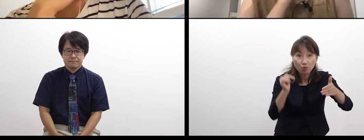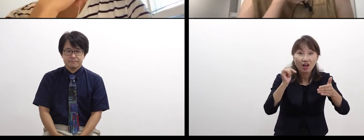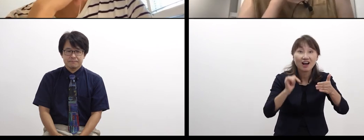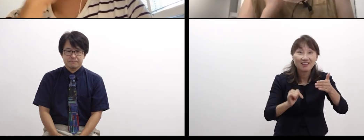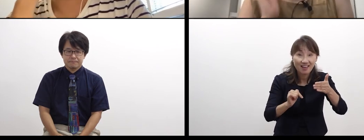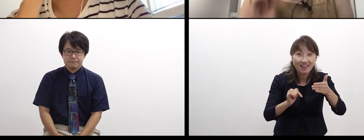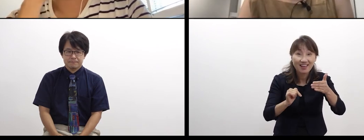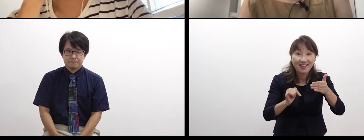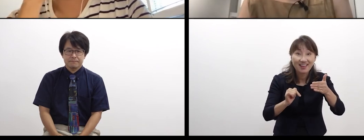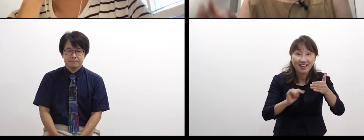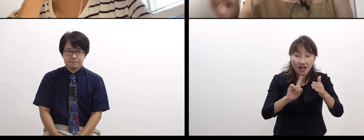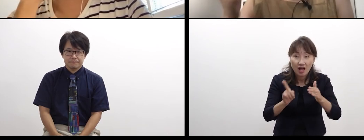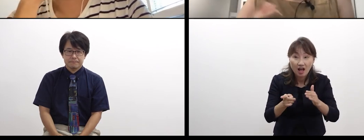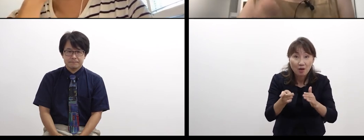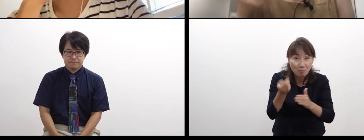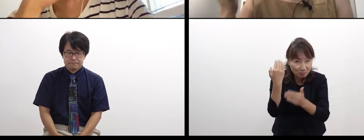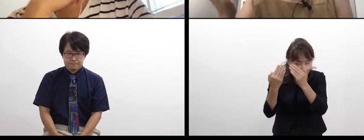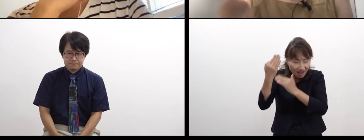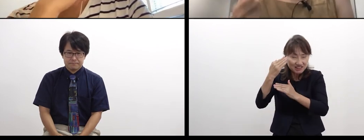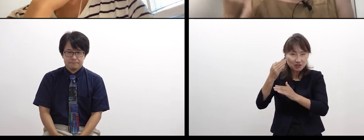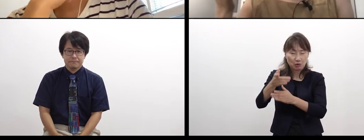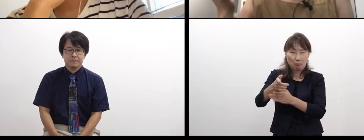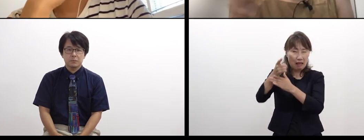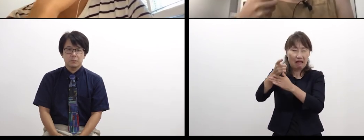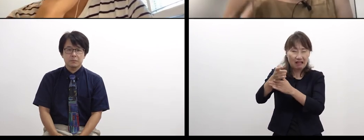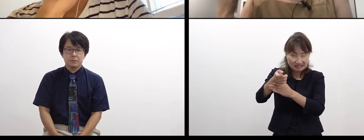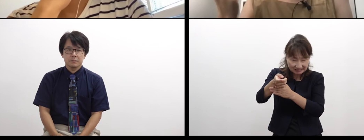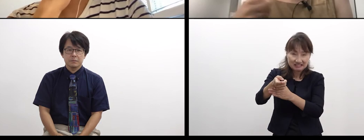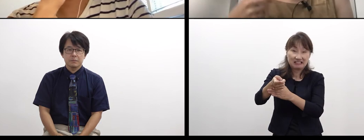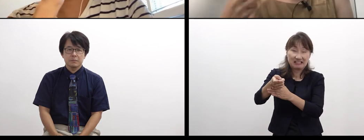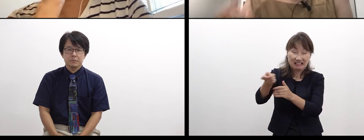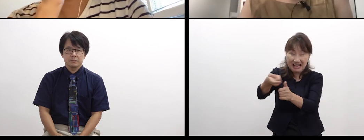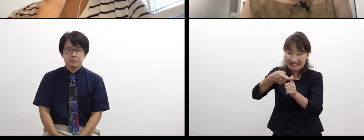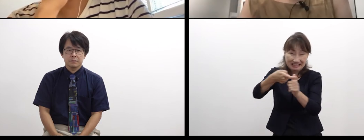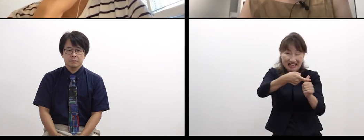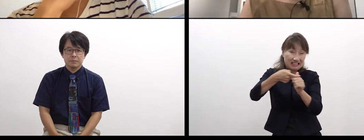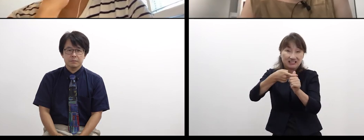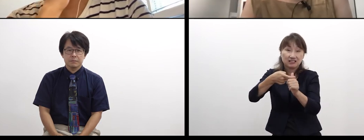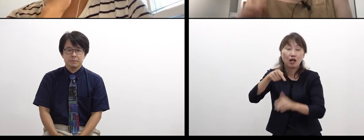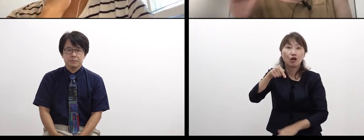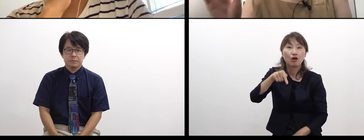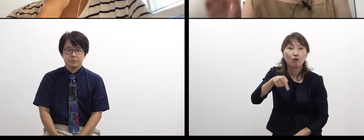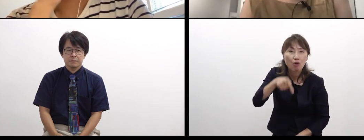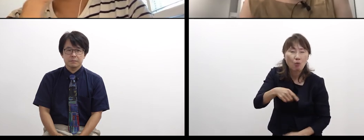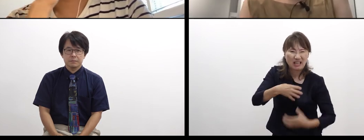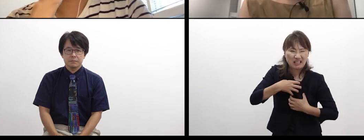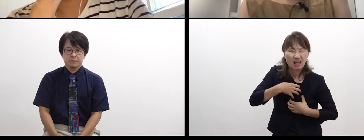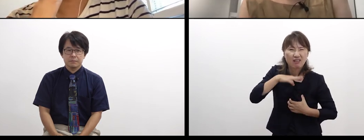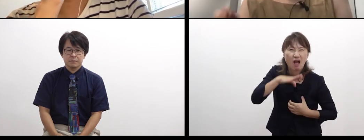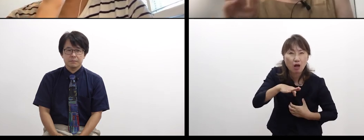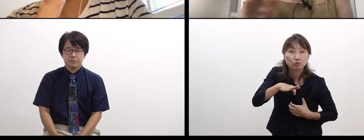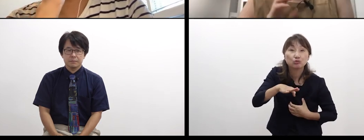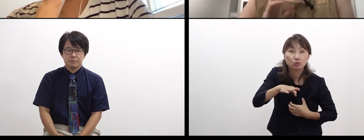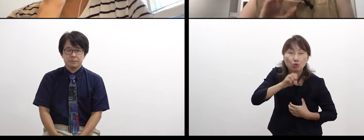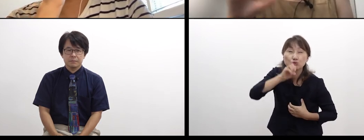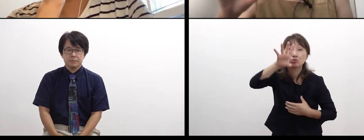when someone was hunting animals, sounds are more convenient to tell the danger of hunting,